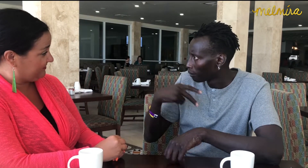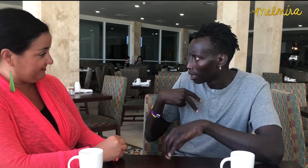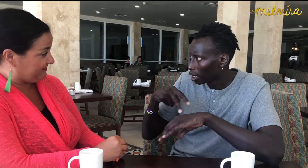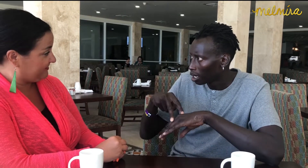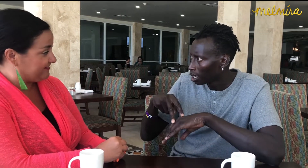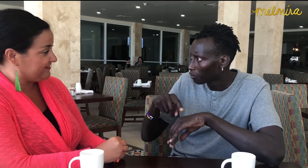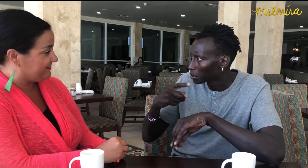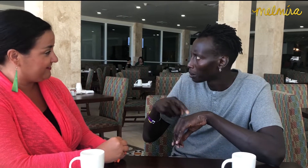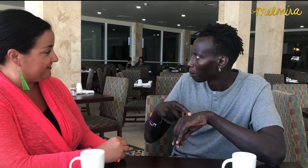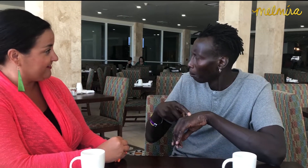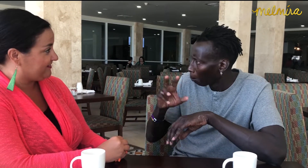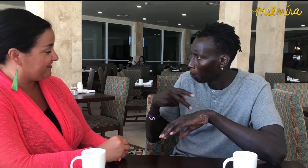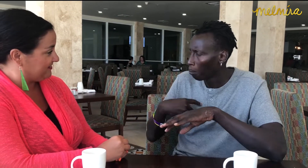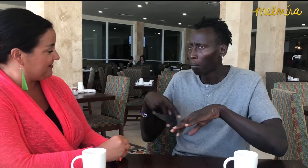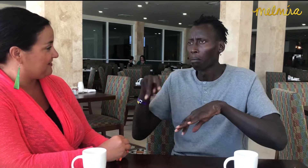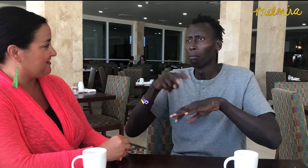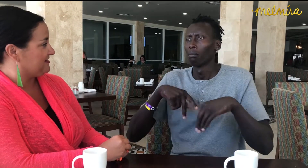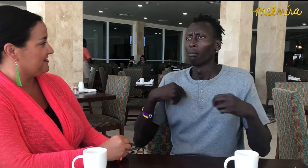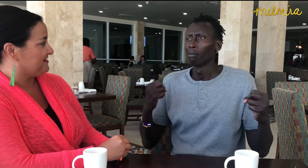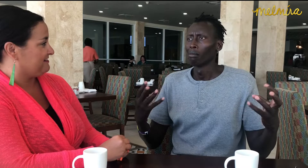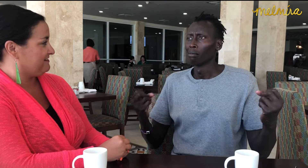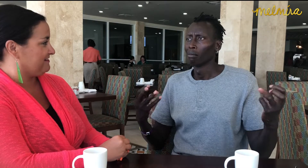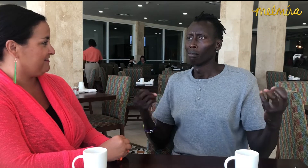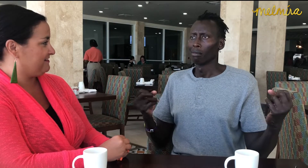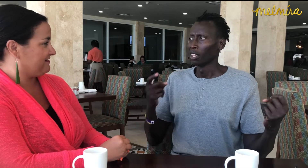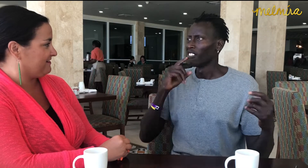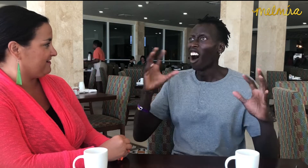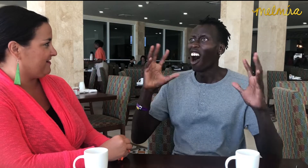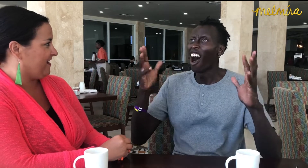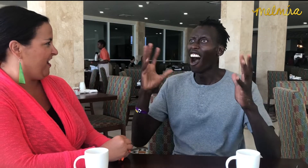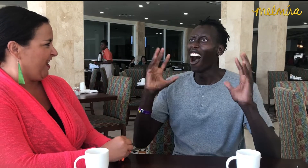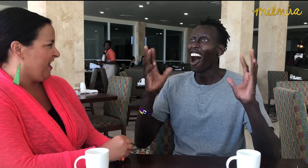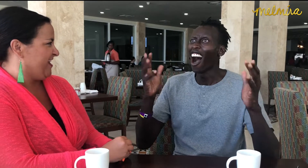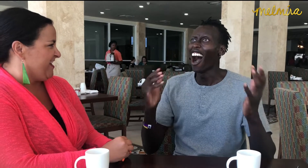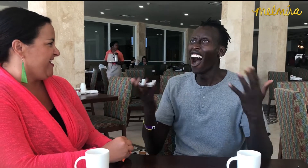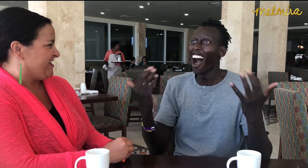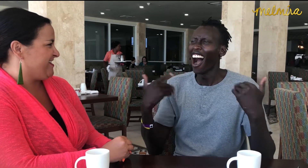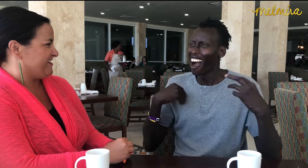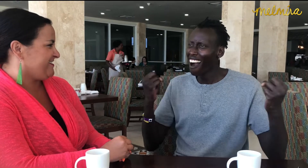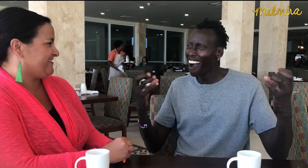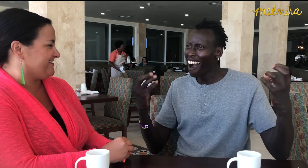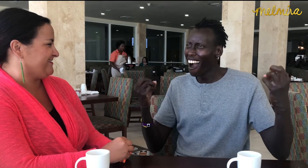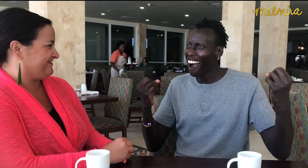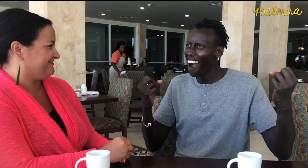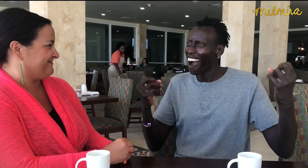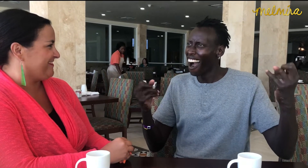I never thought I would perform and get so much energy from the audience. Everyone wanted more!